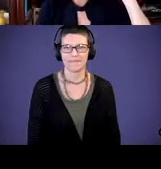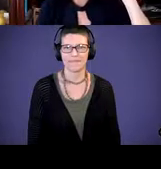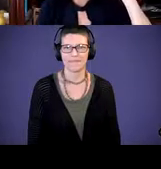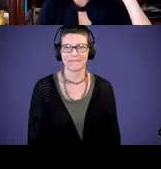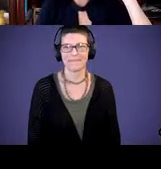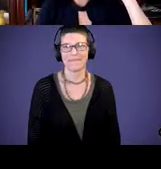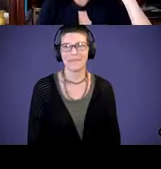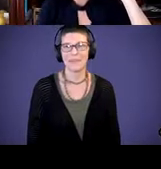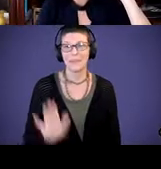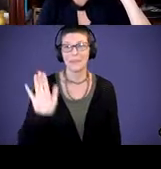This is Terry.